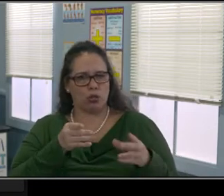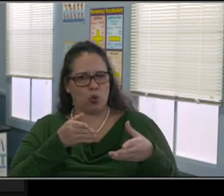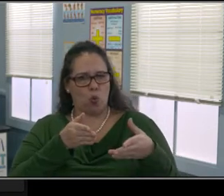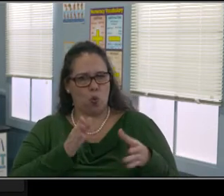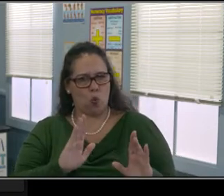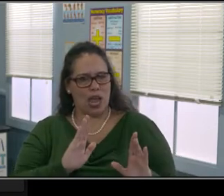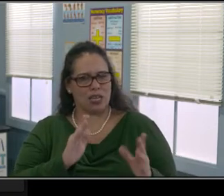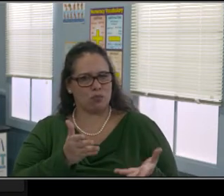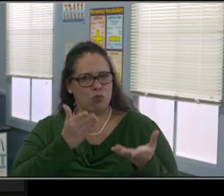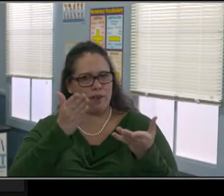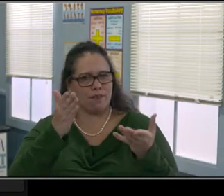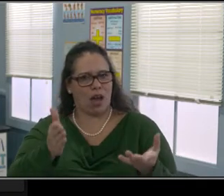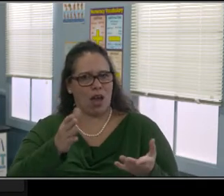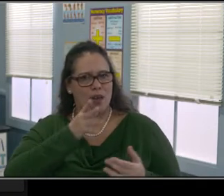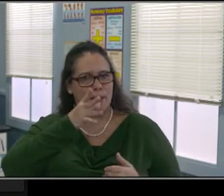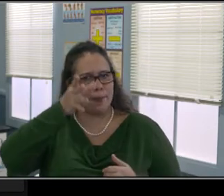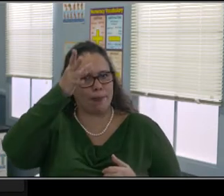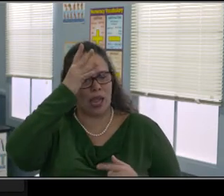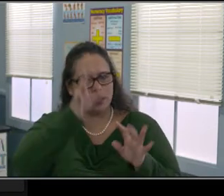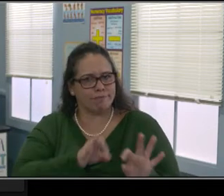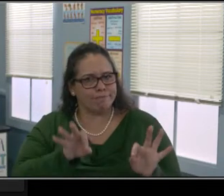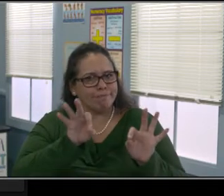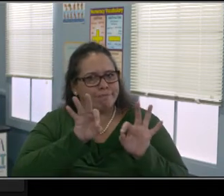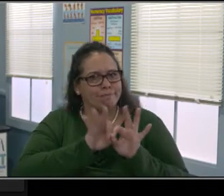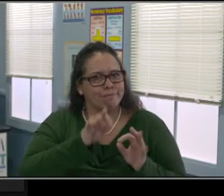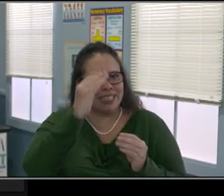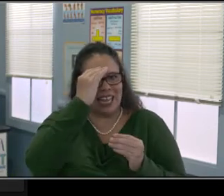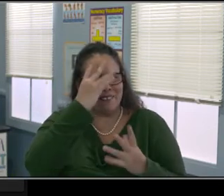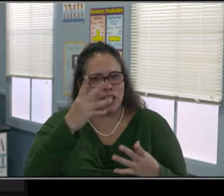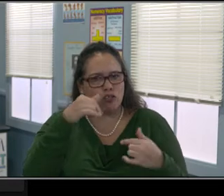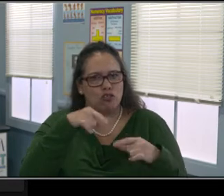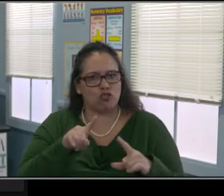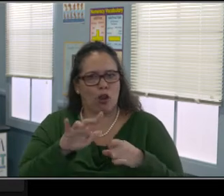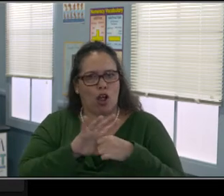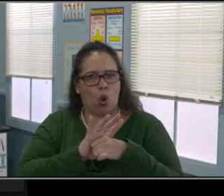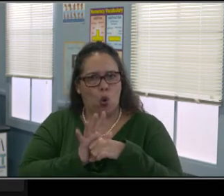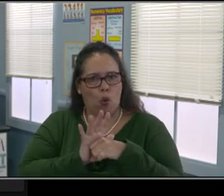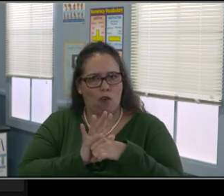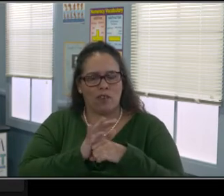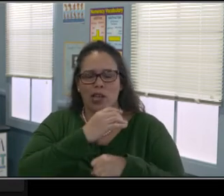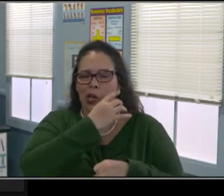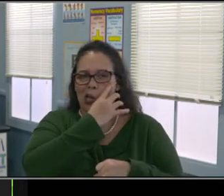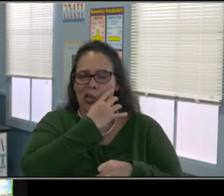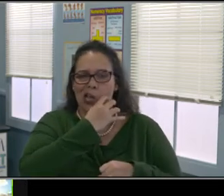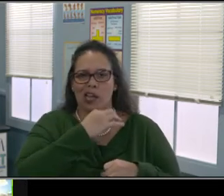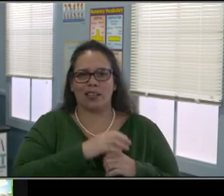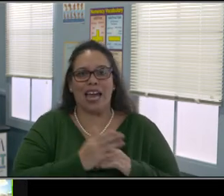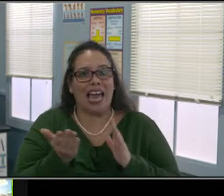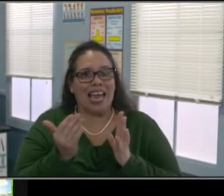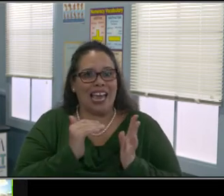Also everybody should have received the agenda. So I'm not gonna share that right now. Everybody who got the link to the book